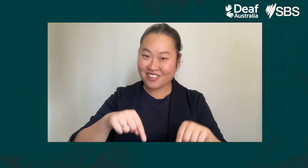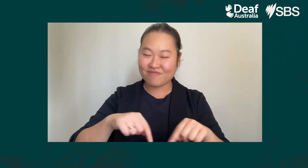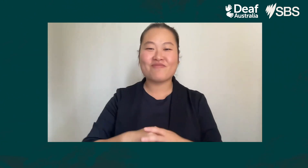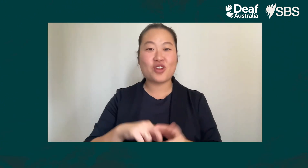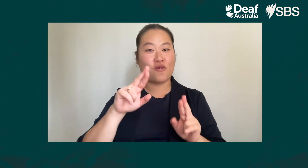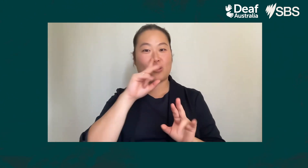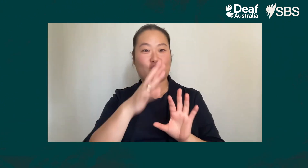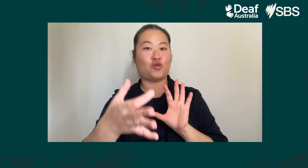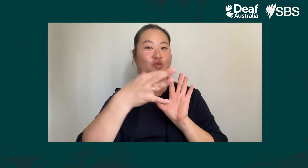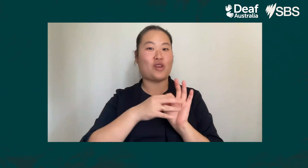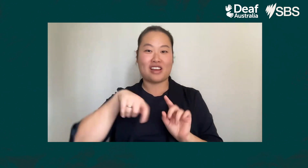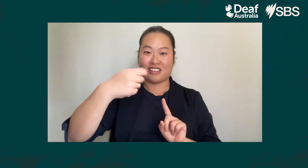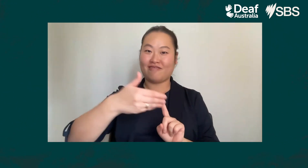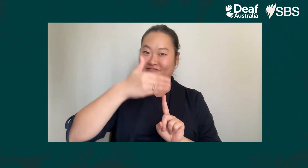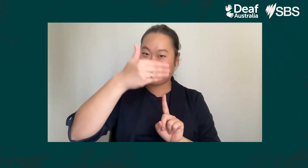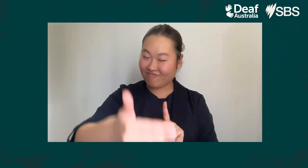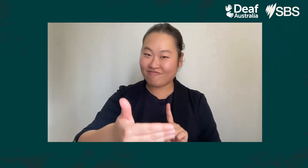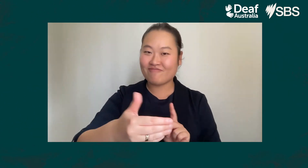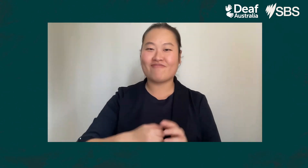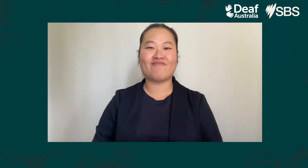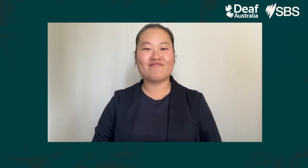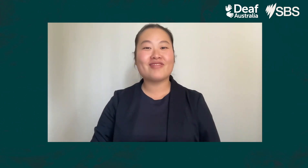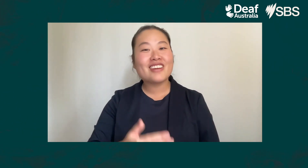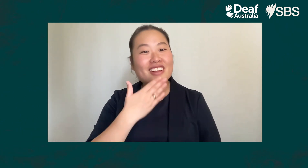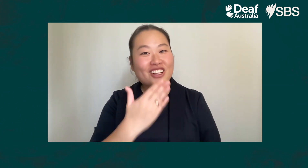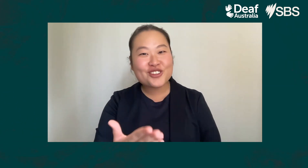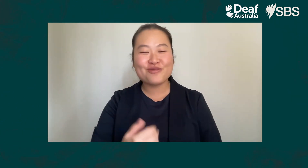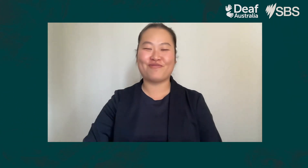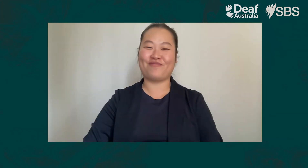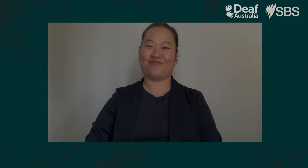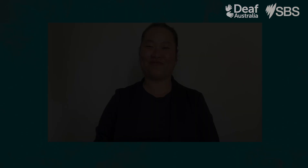I hope you enjoyed this episode and will be joining us for the next episode. Thank you.